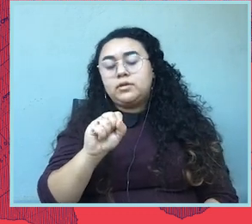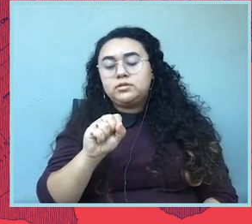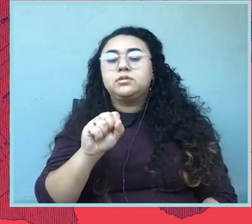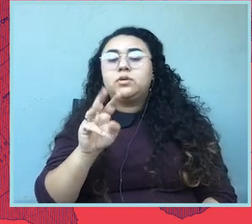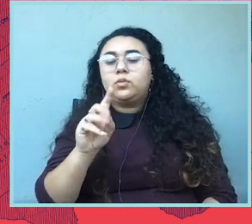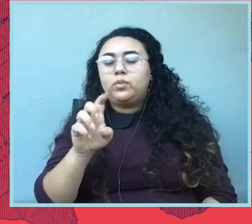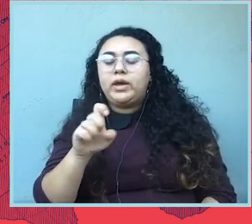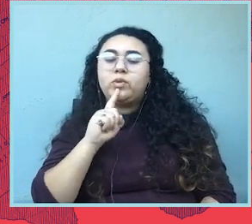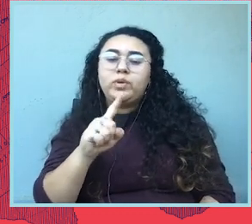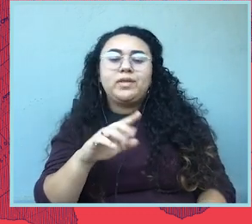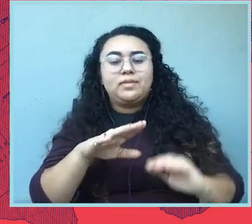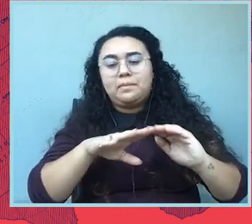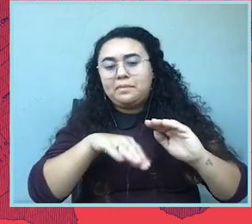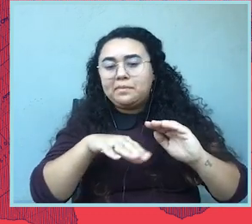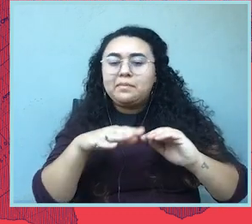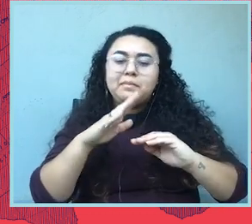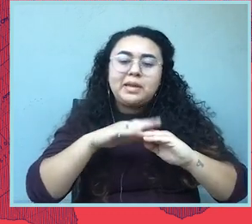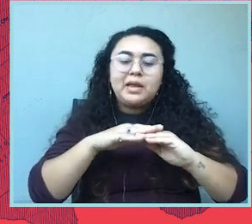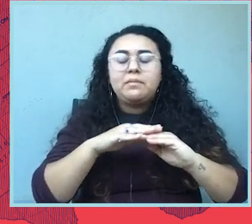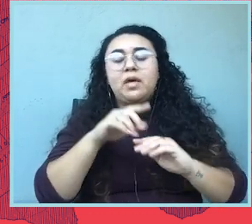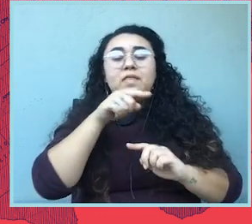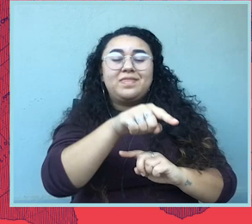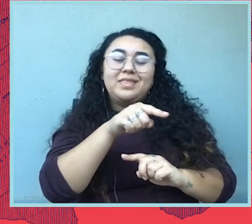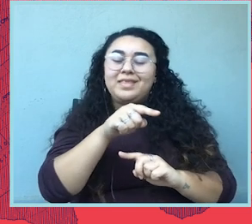Having these rights on paper means nothing if people can't access abortion.